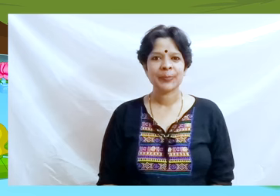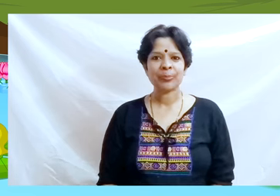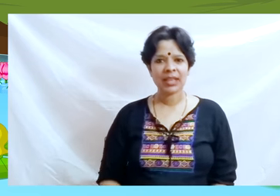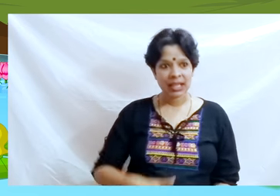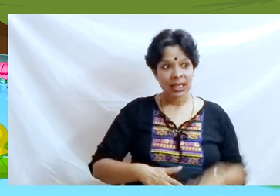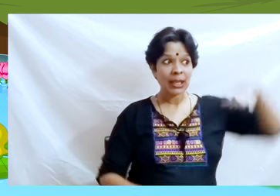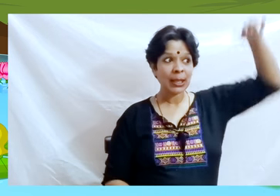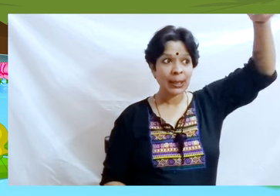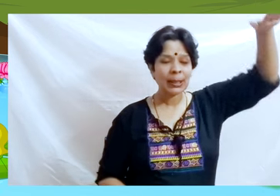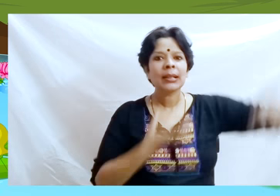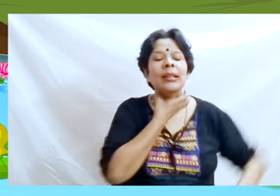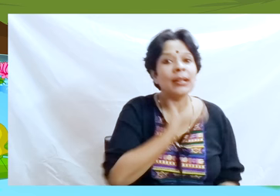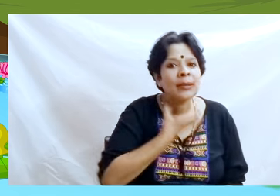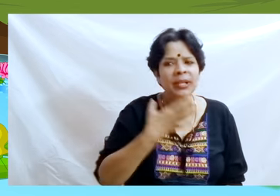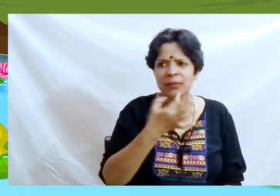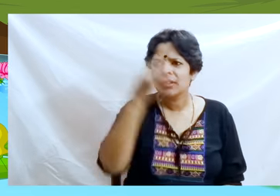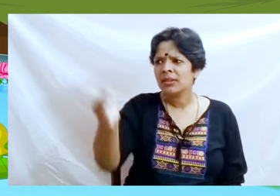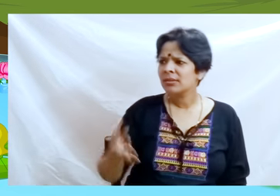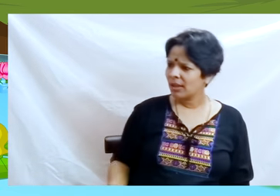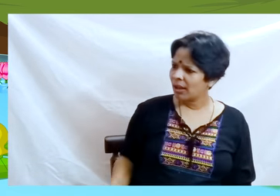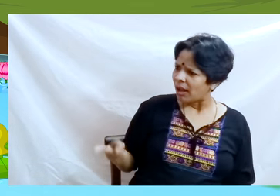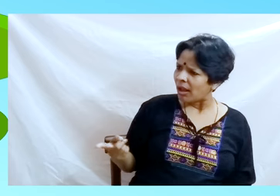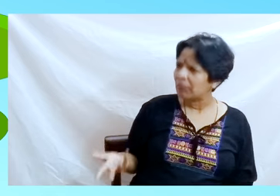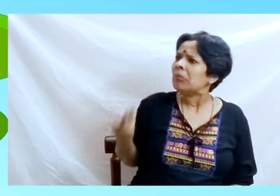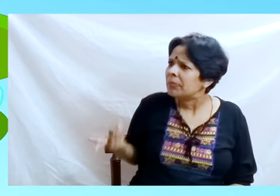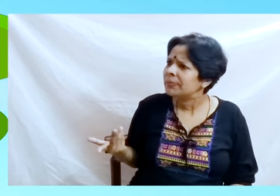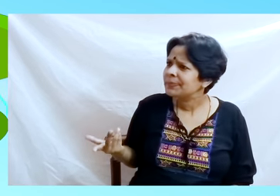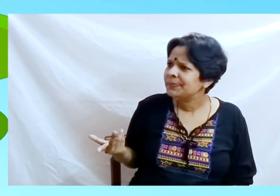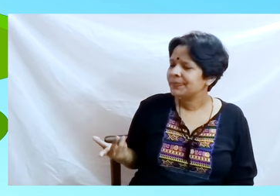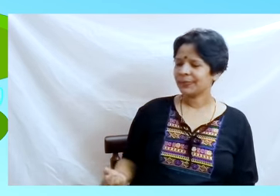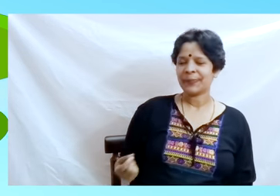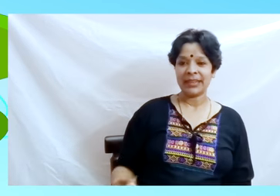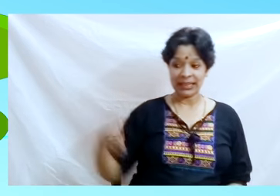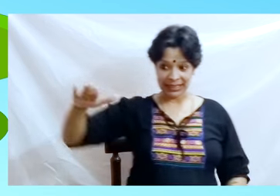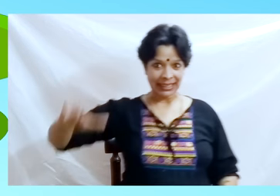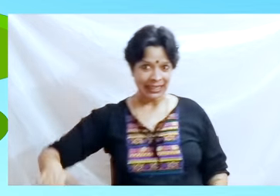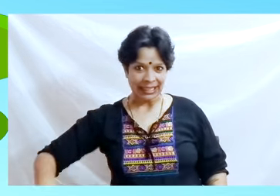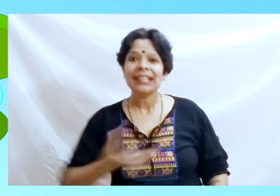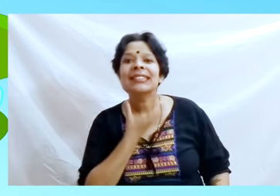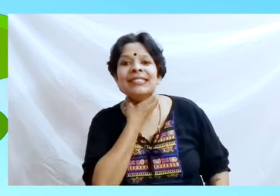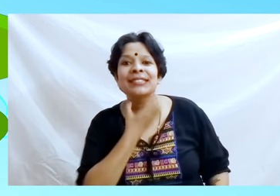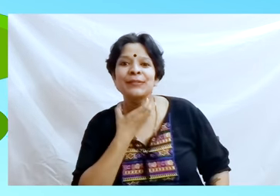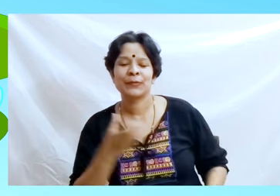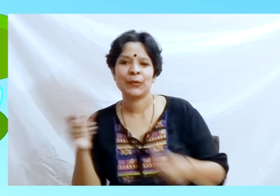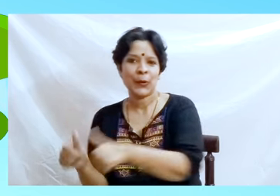“What happened?” asked the big frog “Oh Father, I have seen the biggest frog in the world?!"